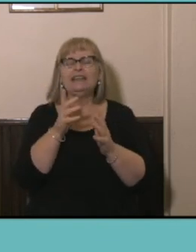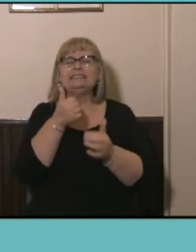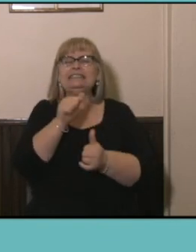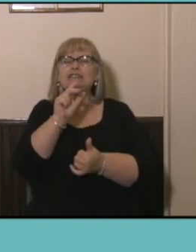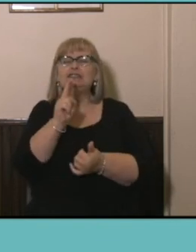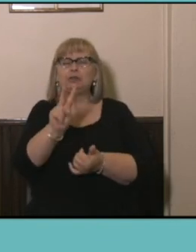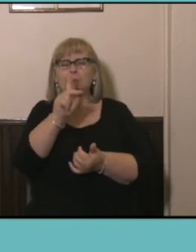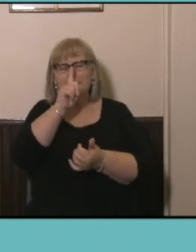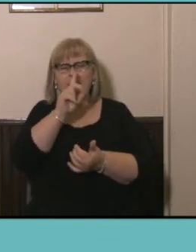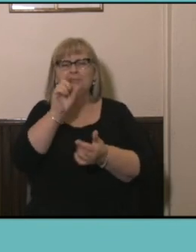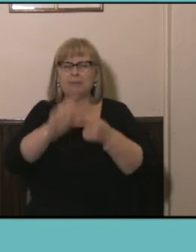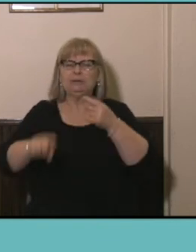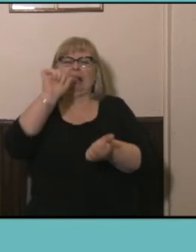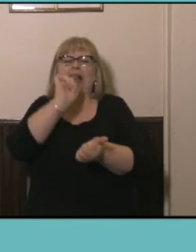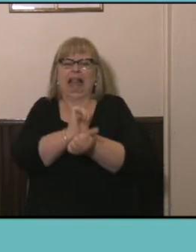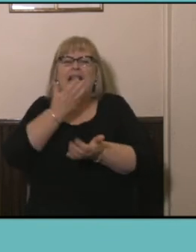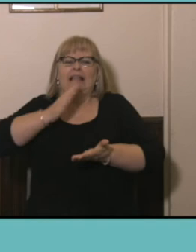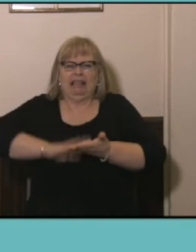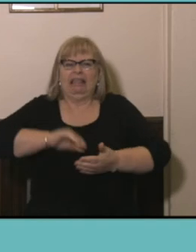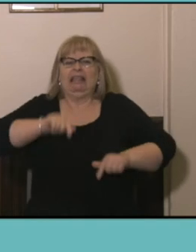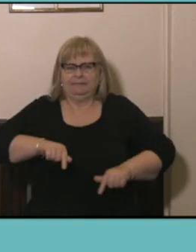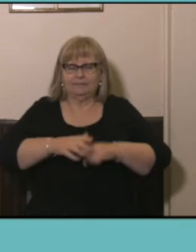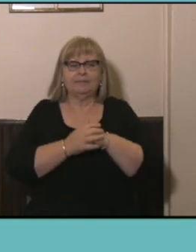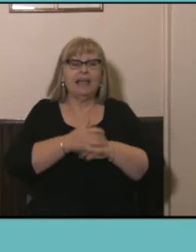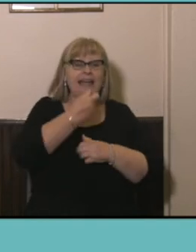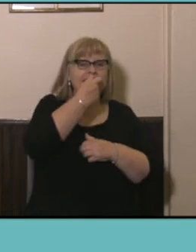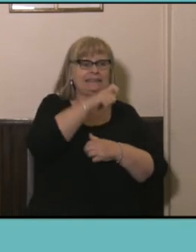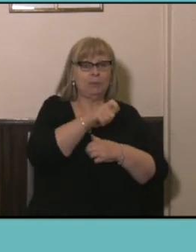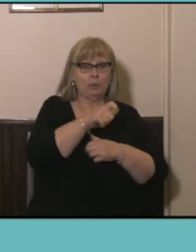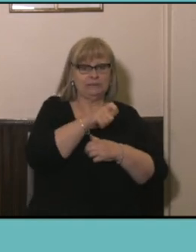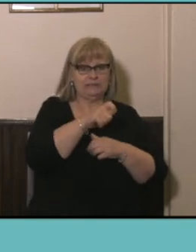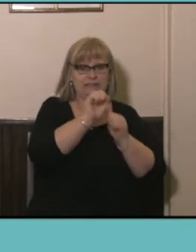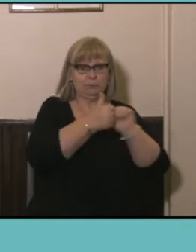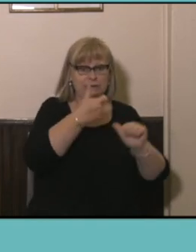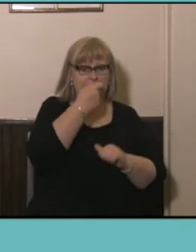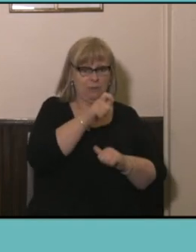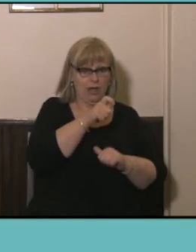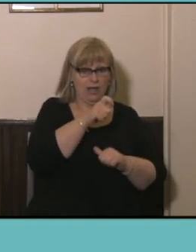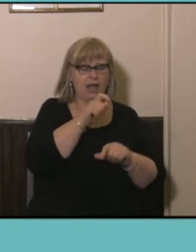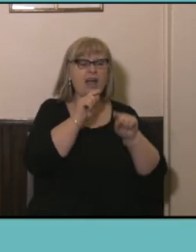Similarly sports umpires at the other end of the age spectrum medium age of 17